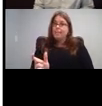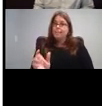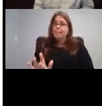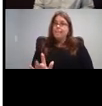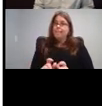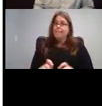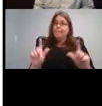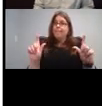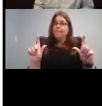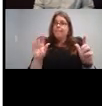disabilities.